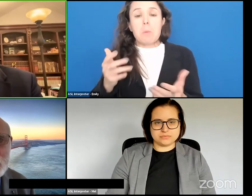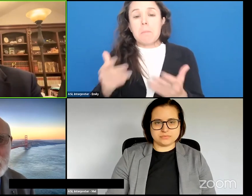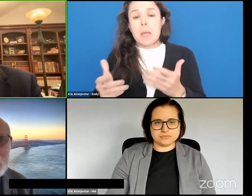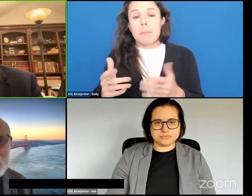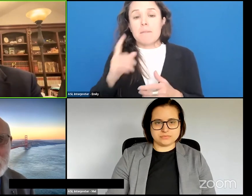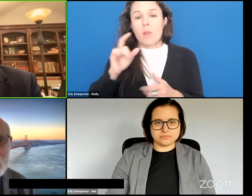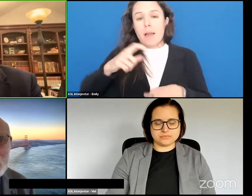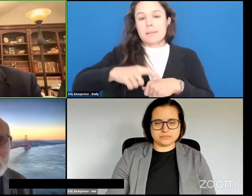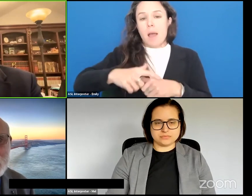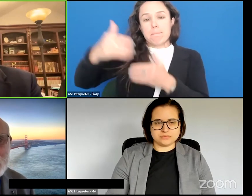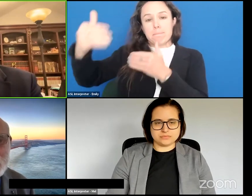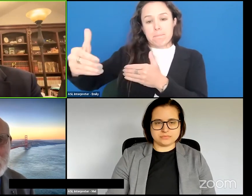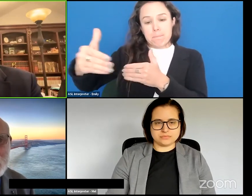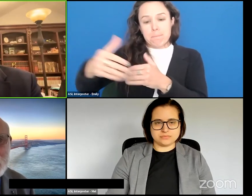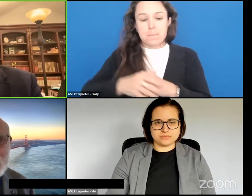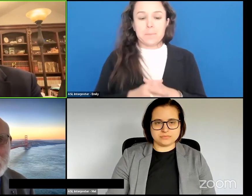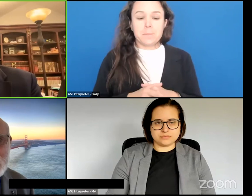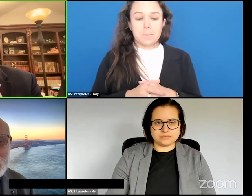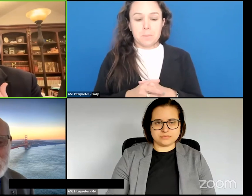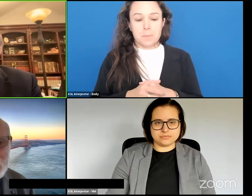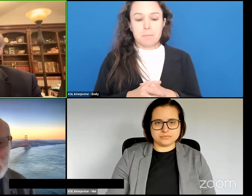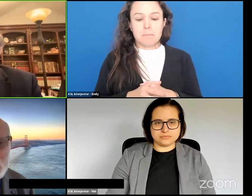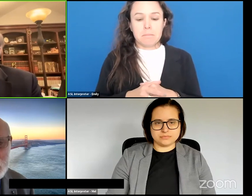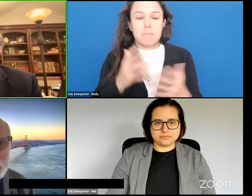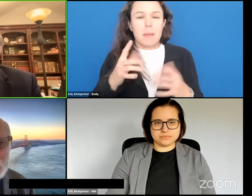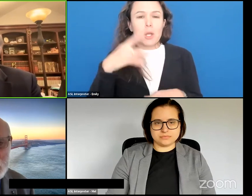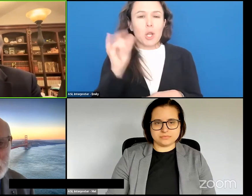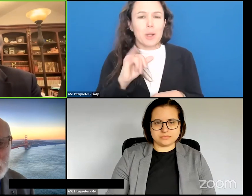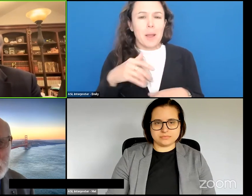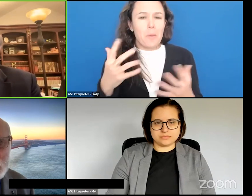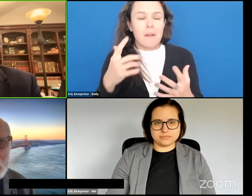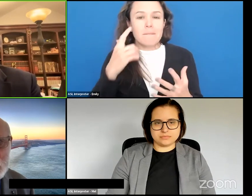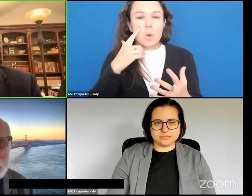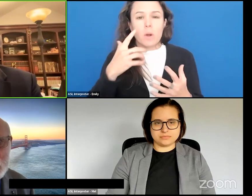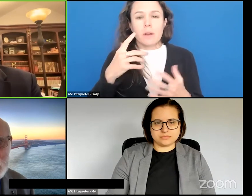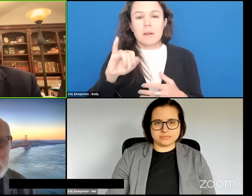frame and what might it look like in terms of interface.